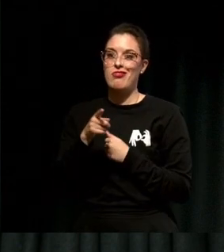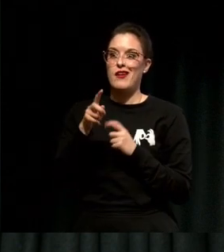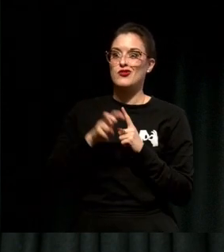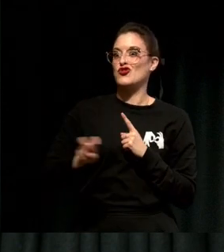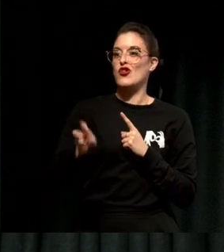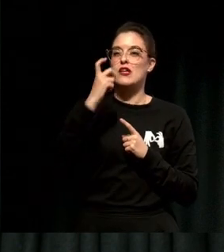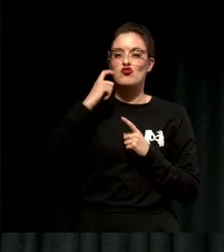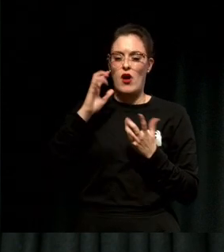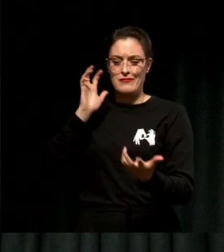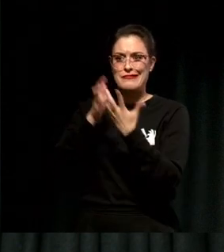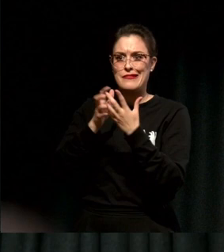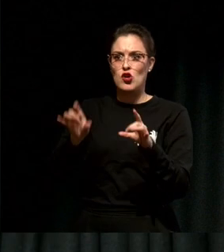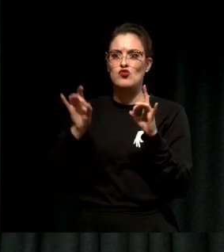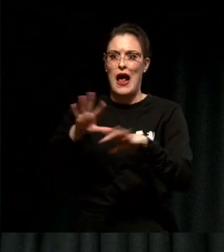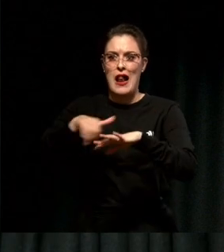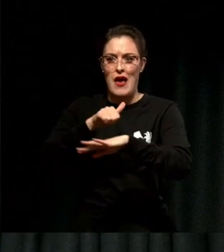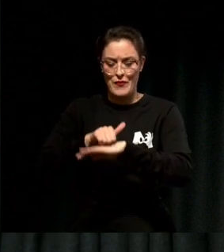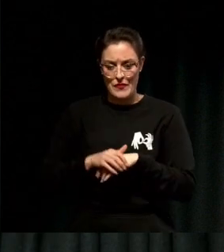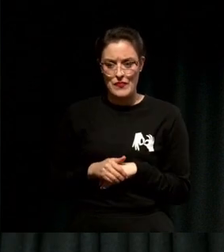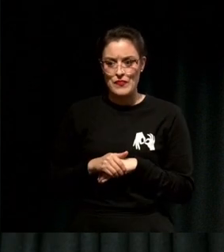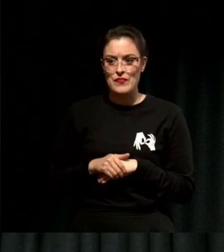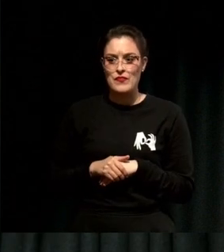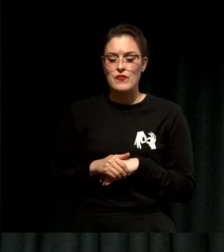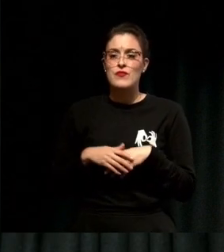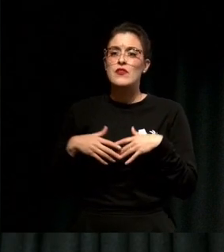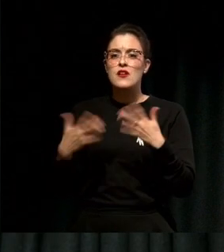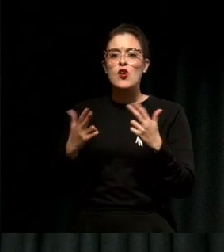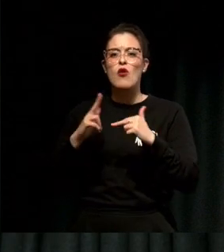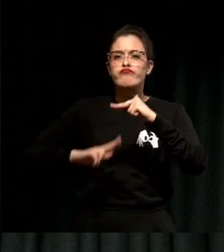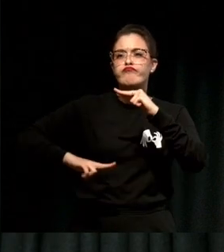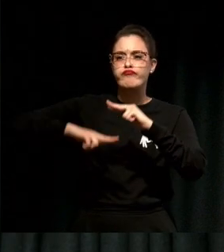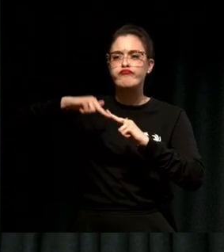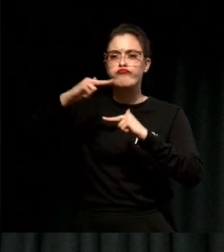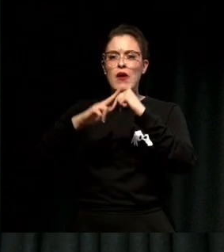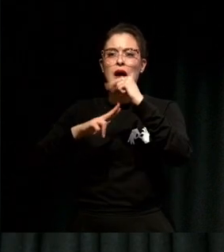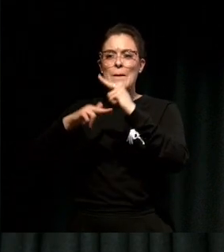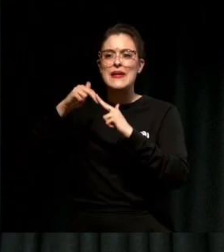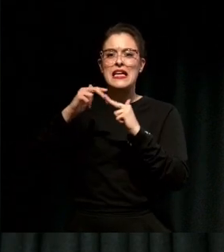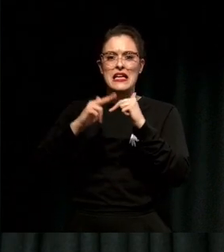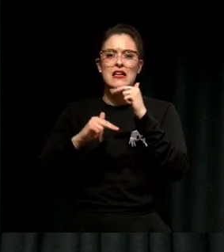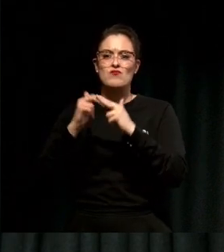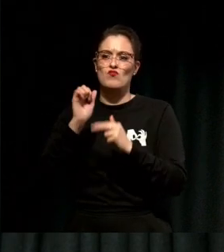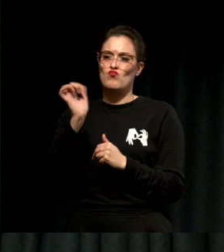So build relationships that actively support you with effort and give back to people as much as you can possibly do.